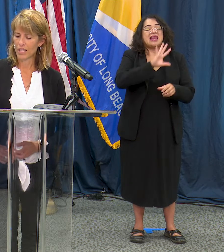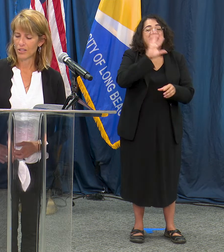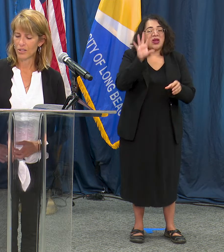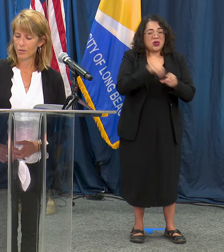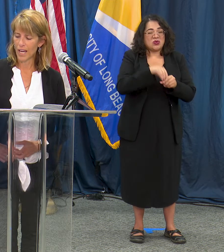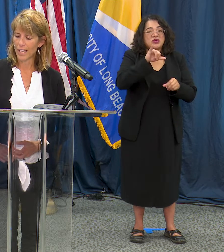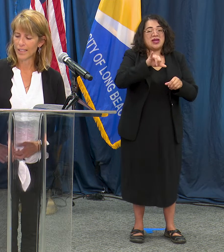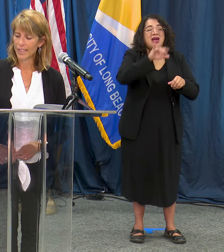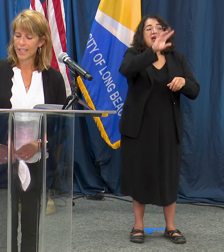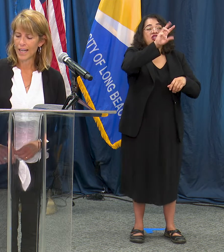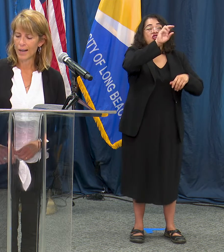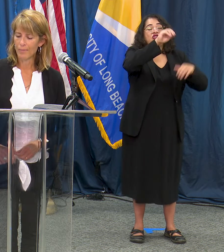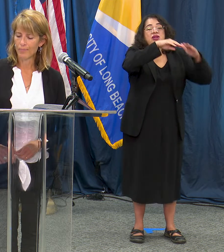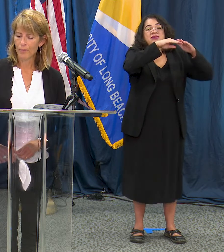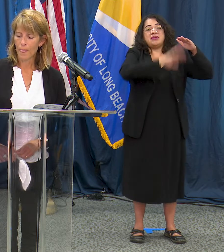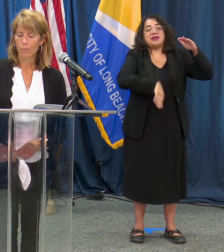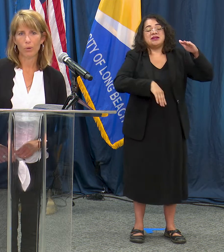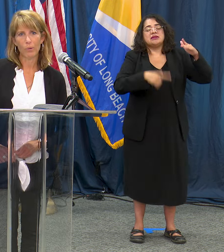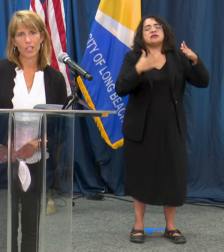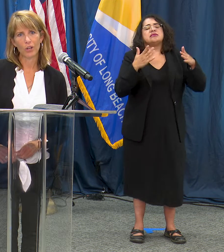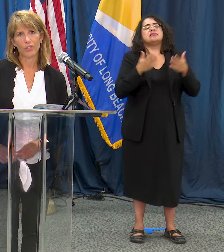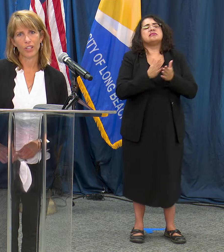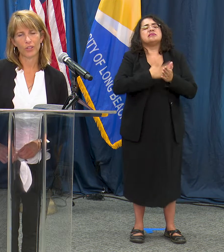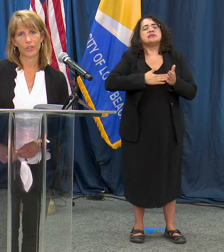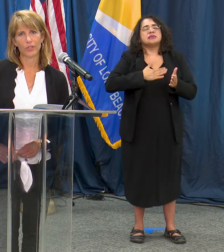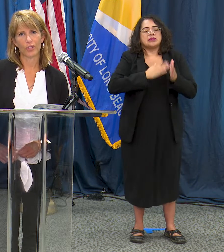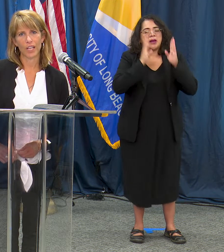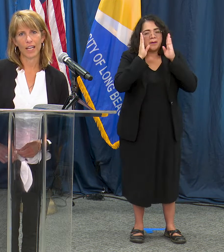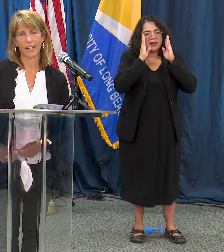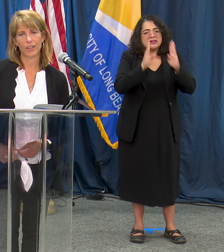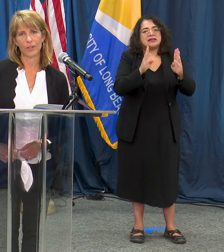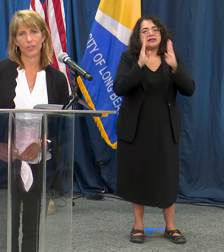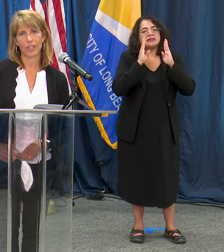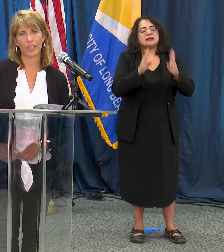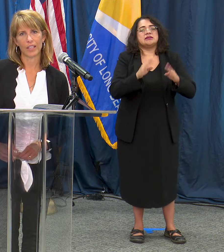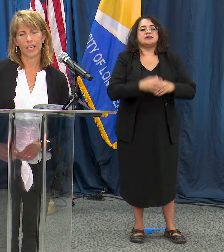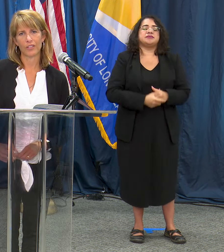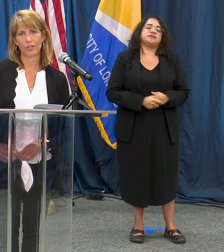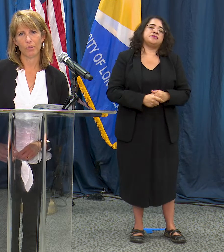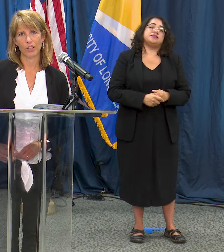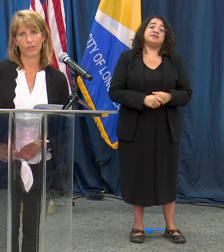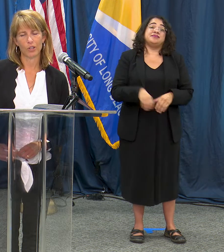attention to that but what we don't see is those cases from younger folks